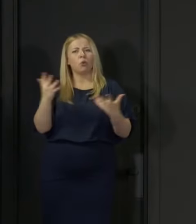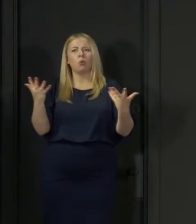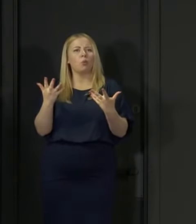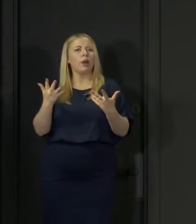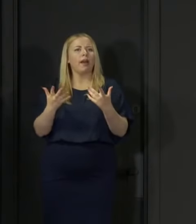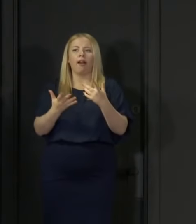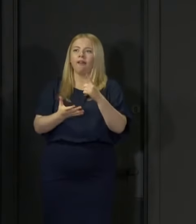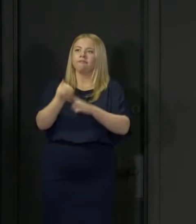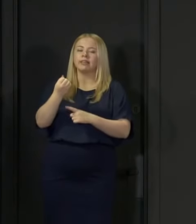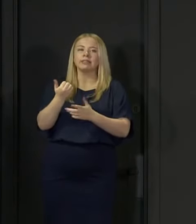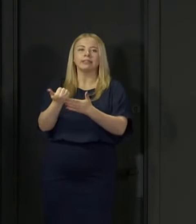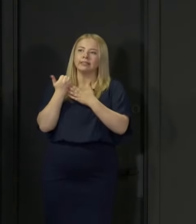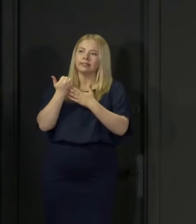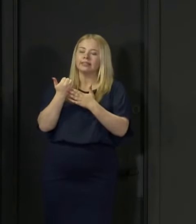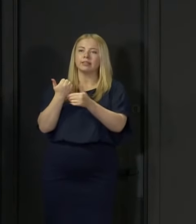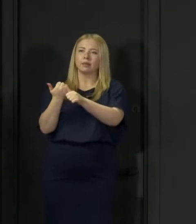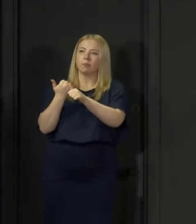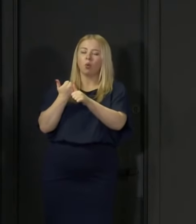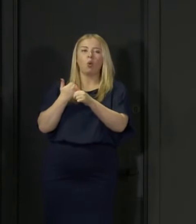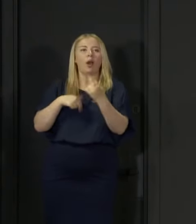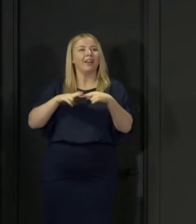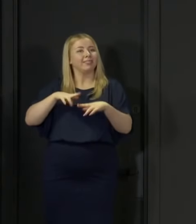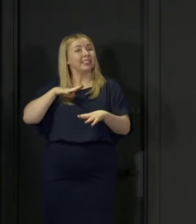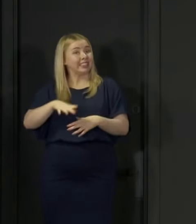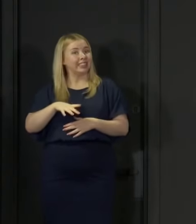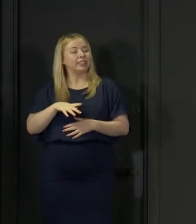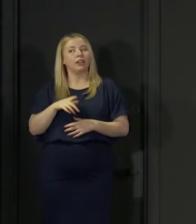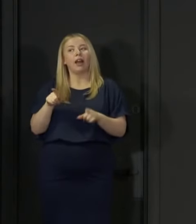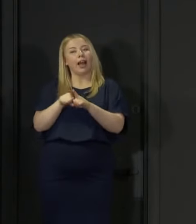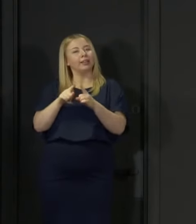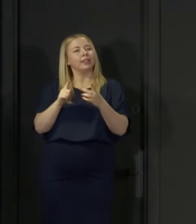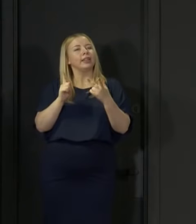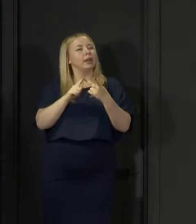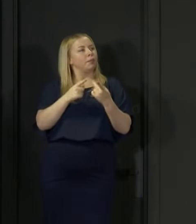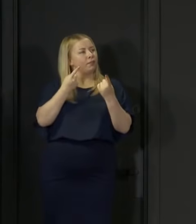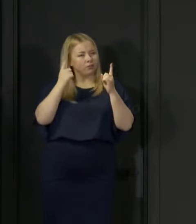and support if you need it and the Deputy First Minister will also say a bit more about